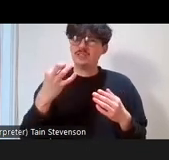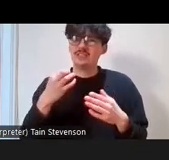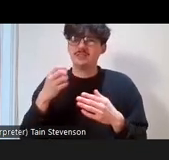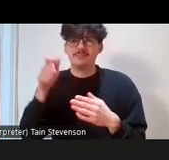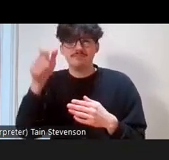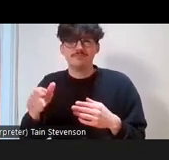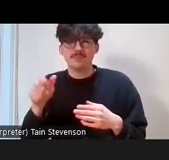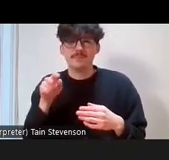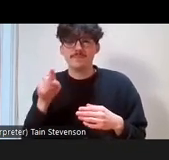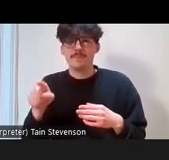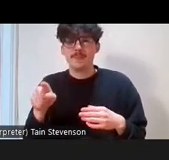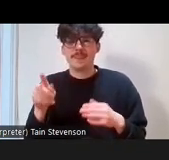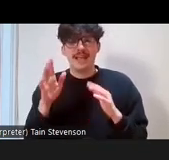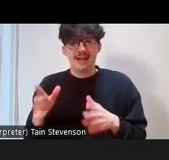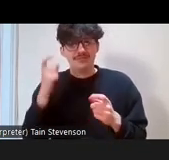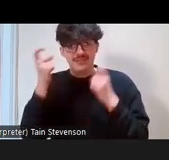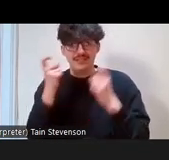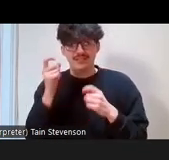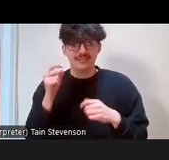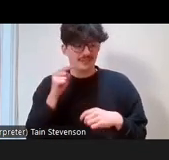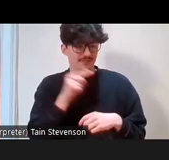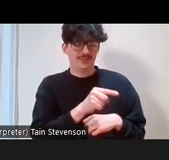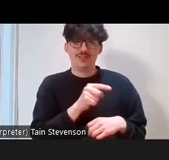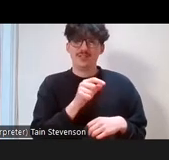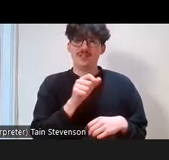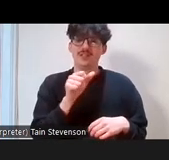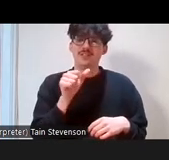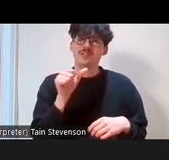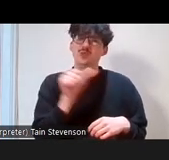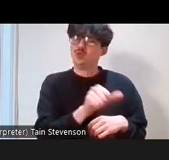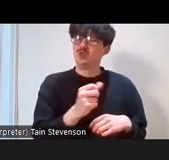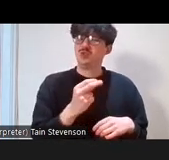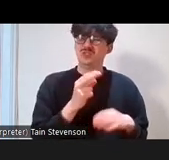really think through whether you need to ask for a postgraduate qualification because they are,